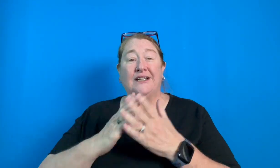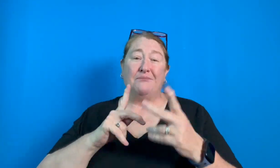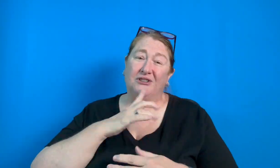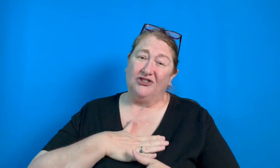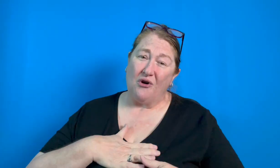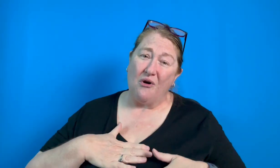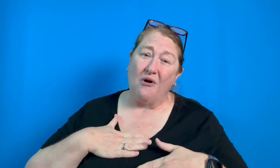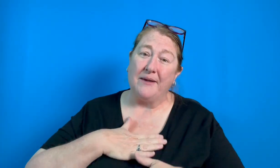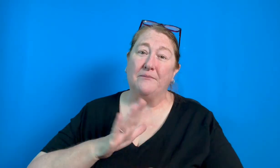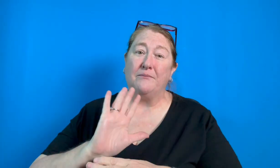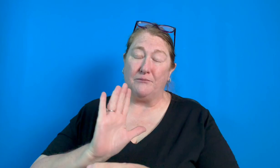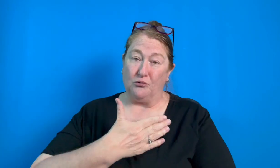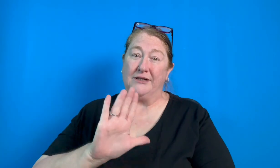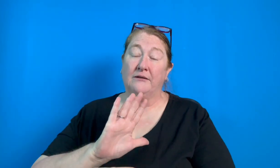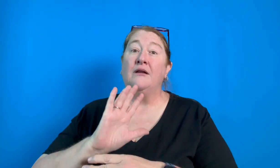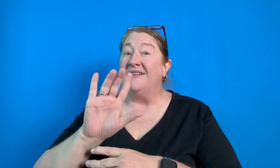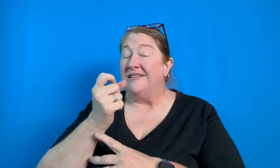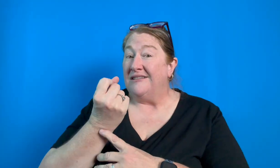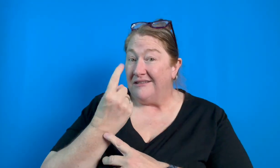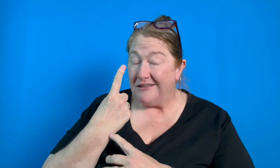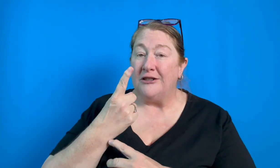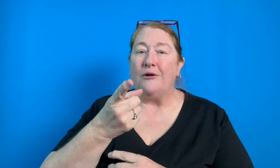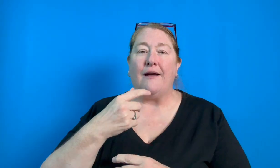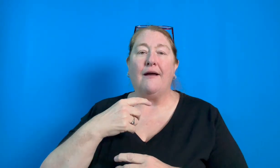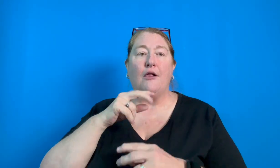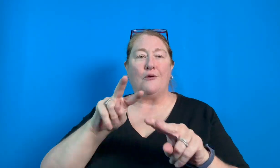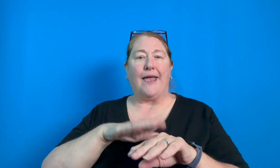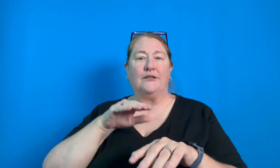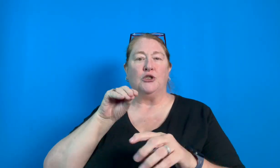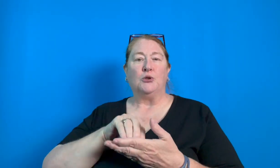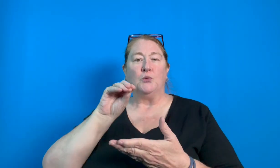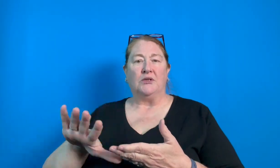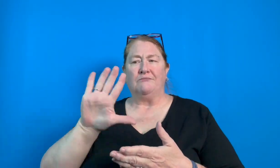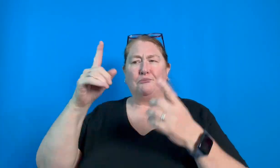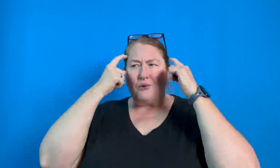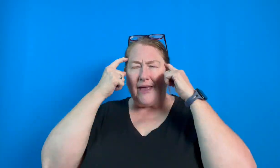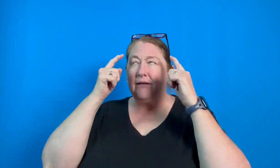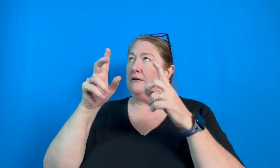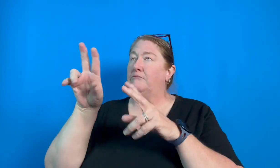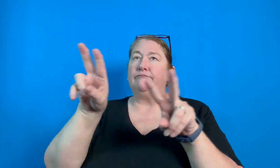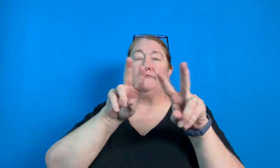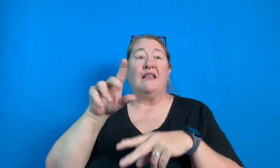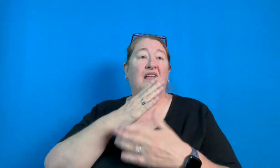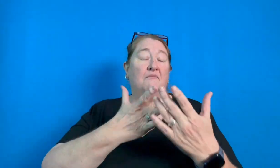Some people really enjoy music. Every student's learning style, their brains, have different ways of learning.